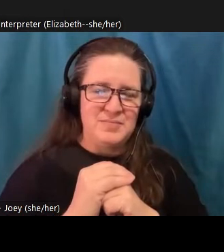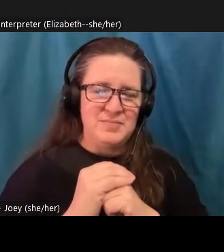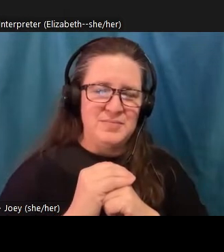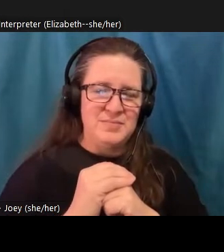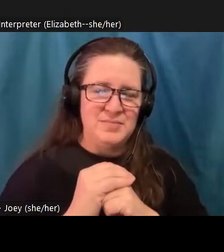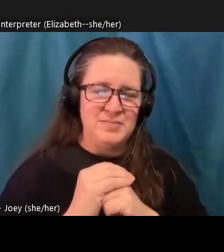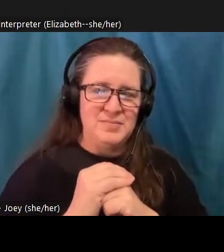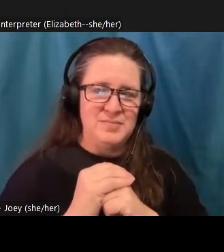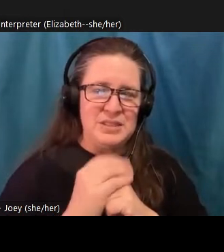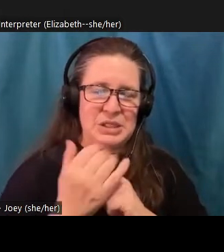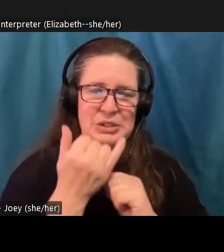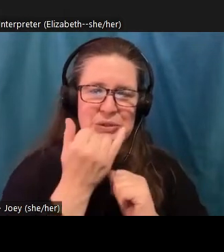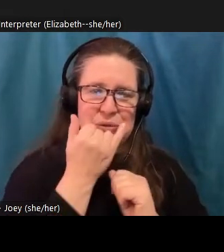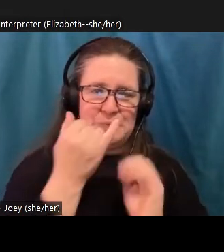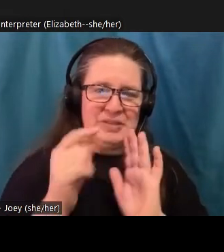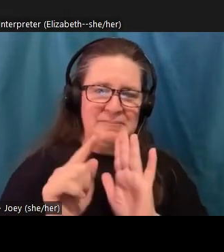Oops, that didn't work. There we go.